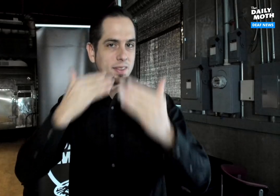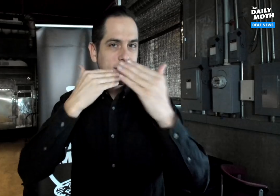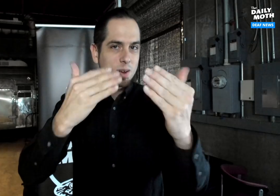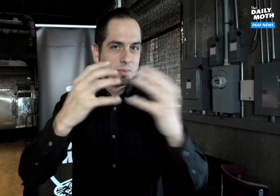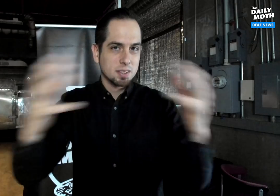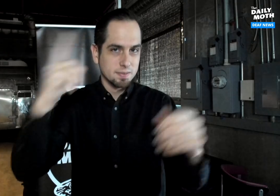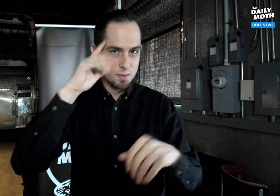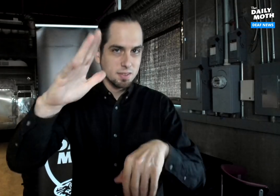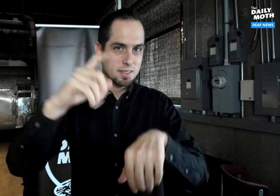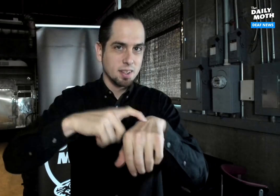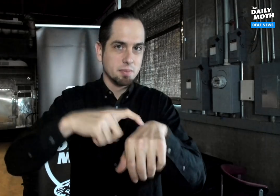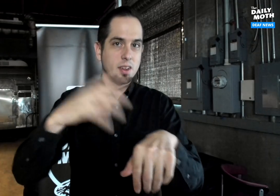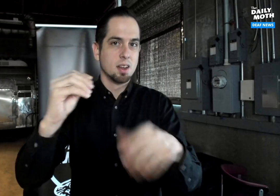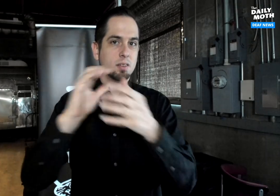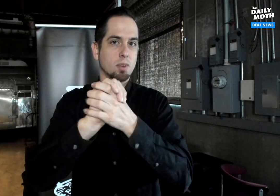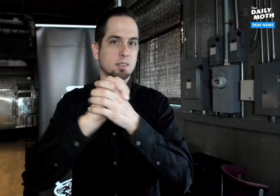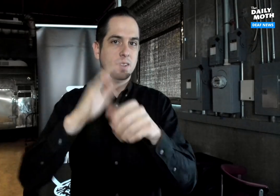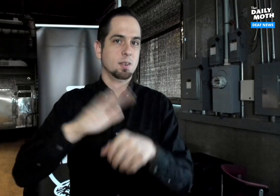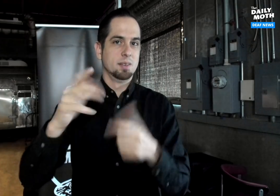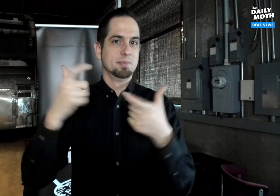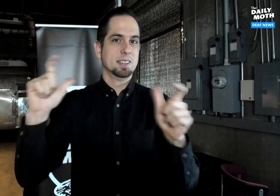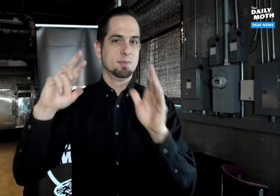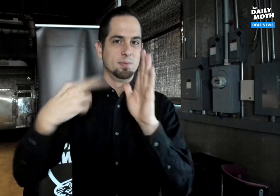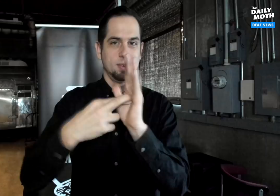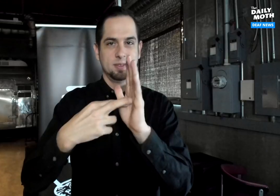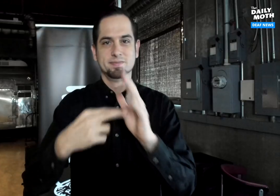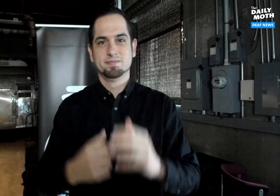Thank you very much for your time and congratulations on your major role.